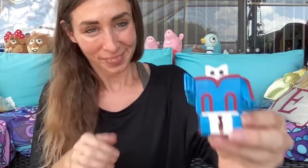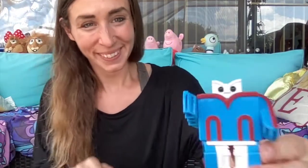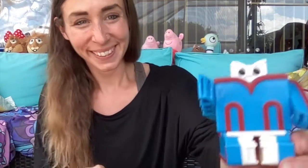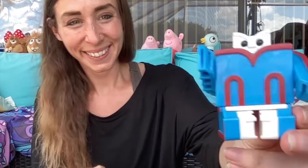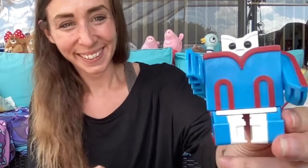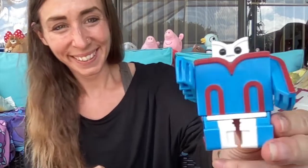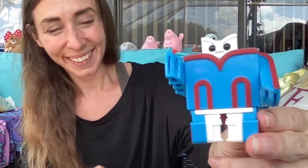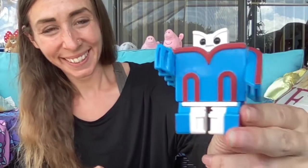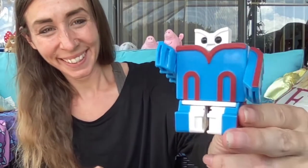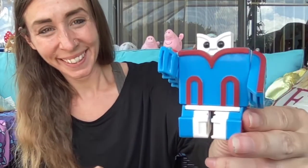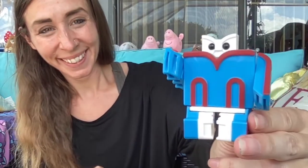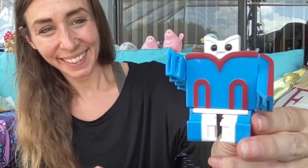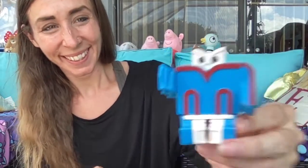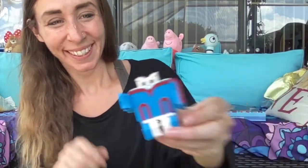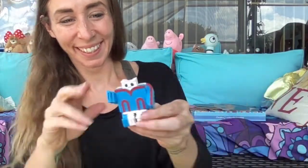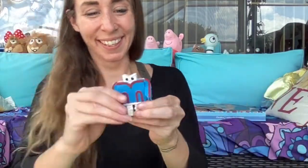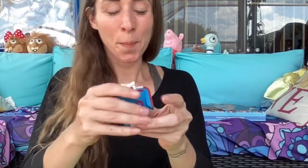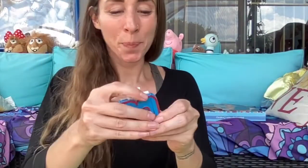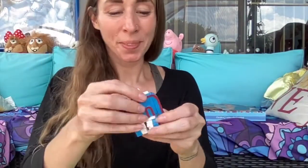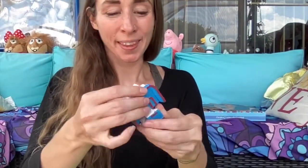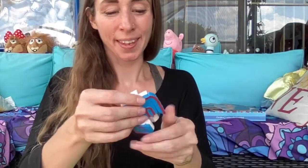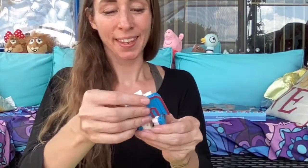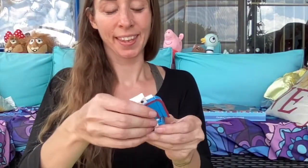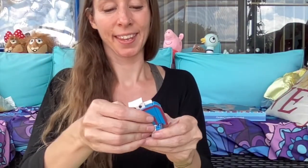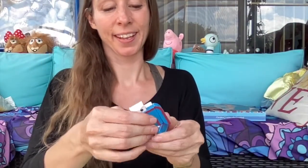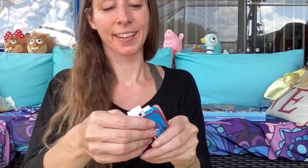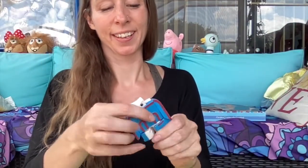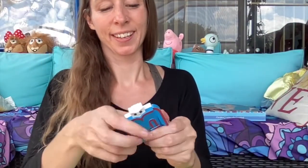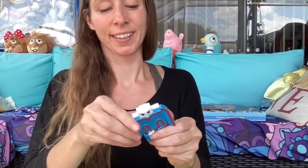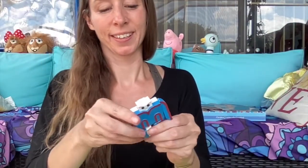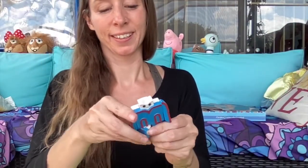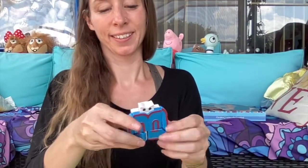B is a robot